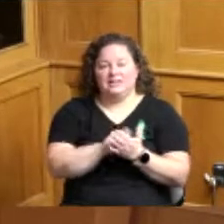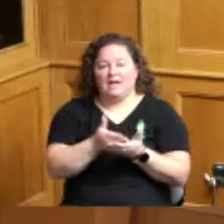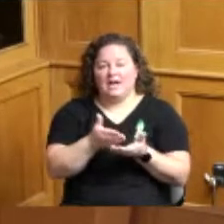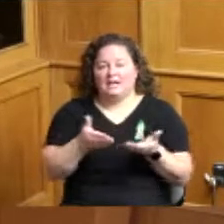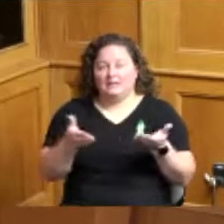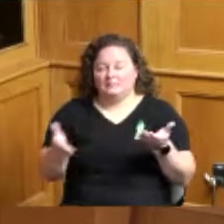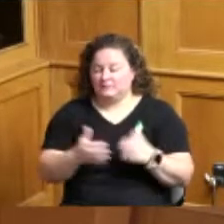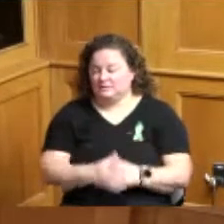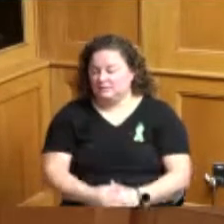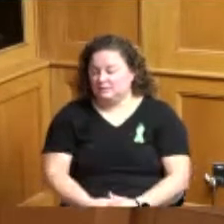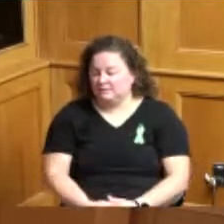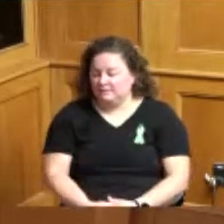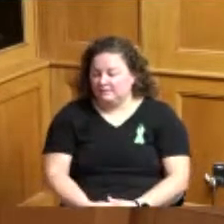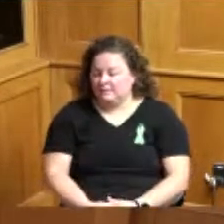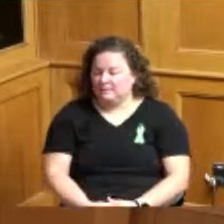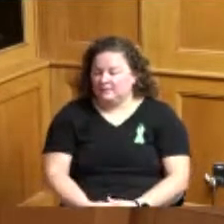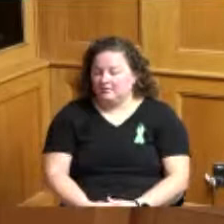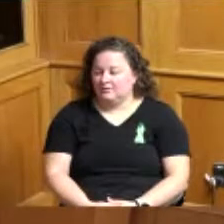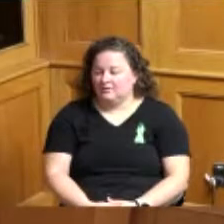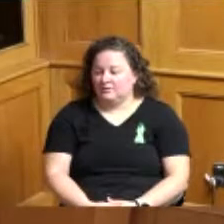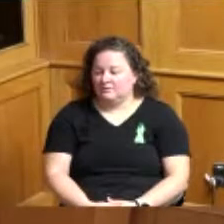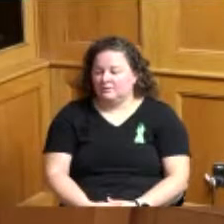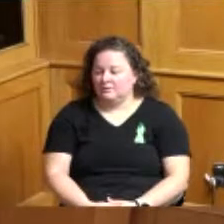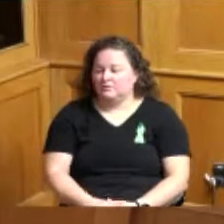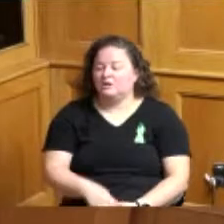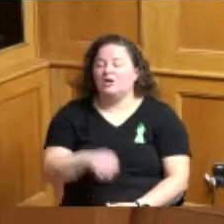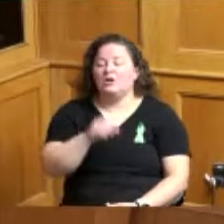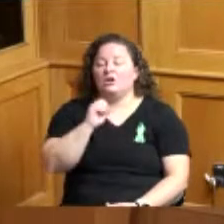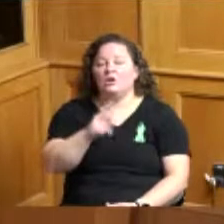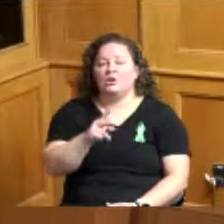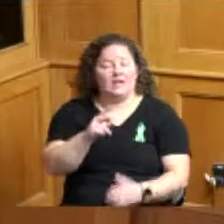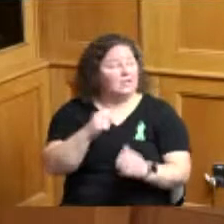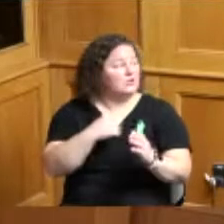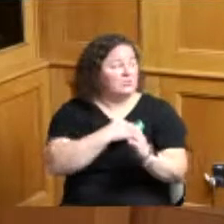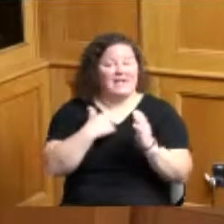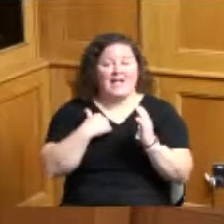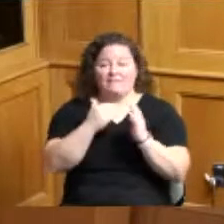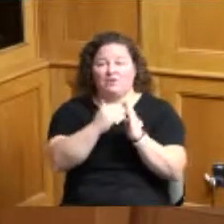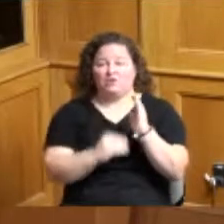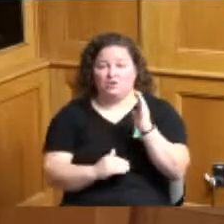trying to say something okay so we have consent agenda items item three through